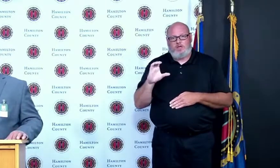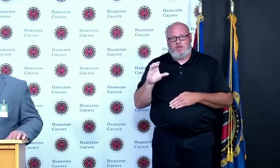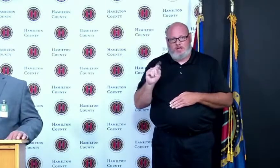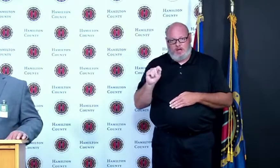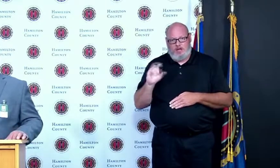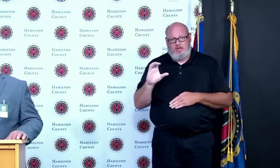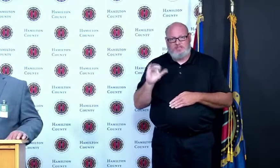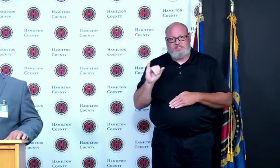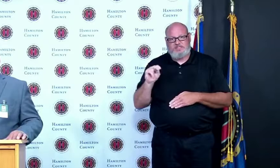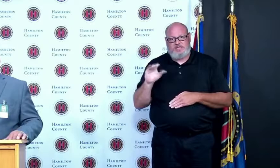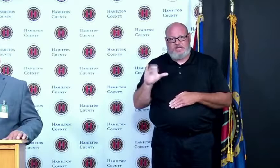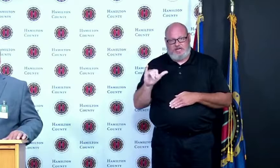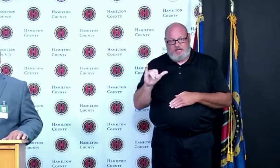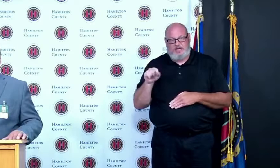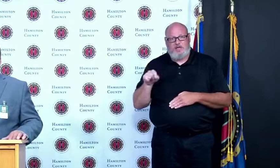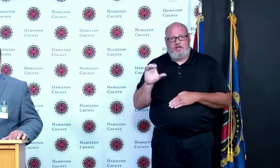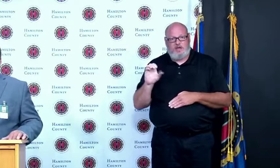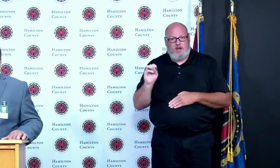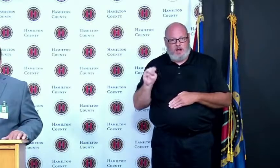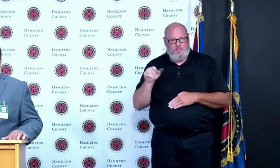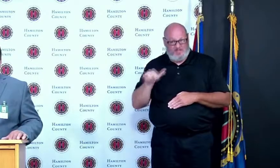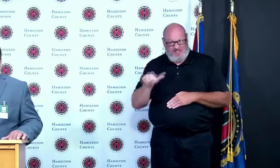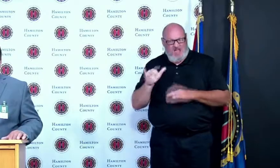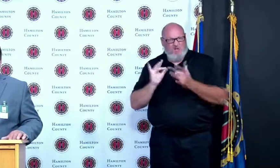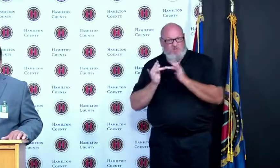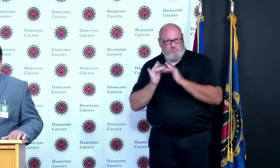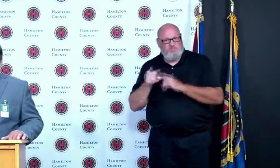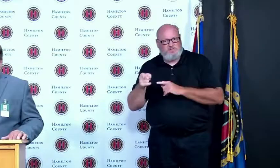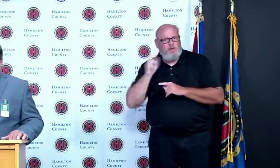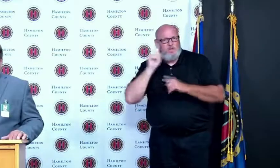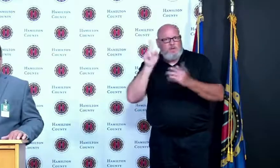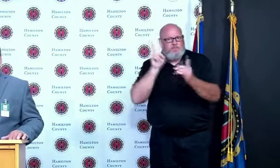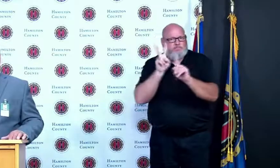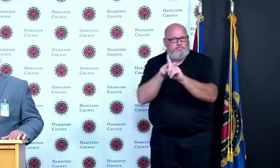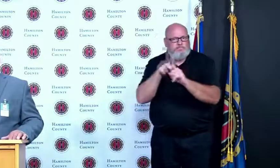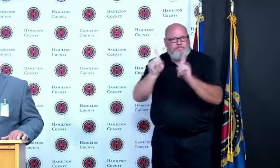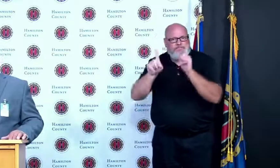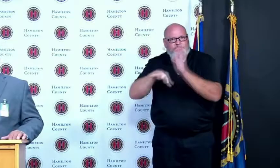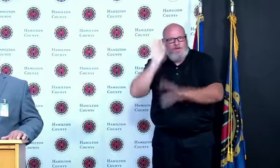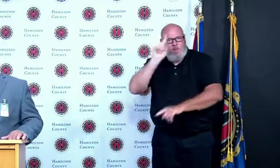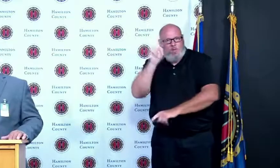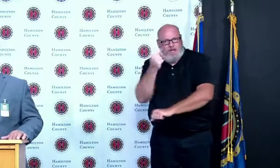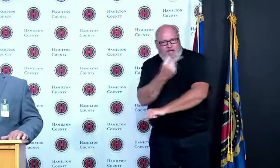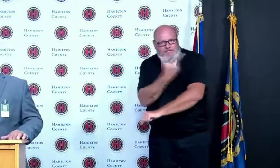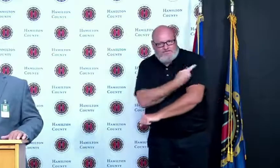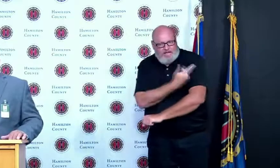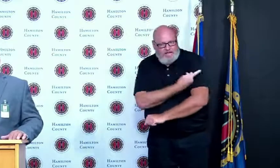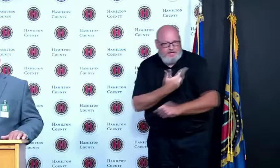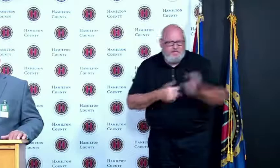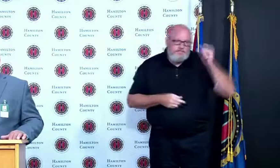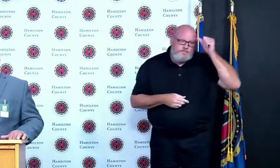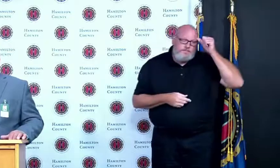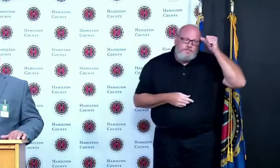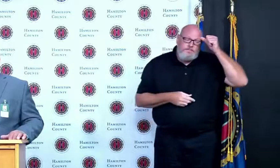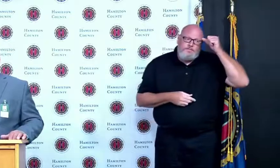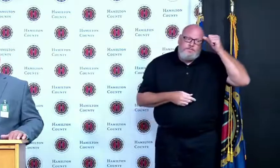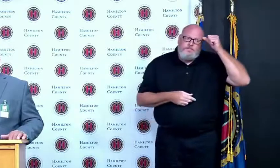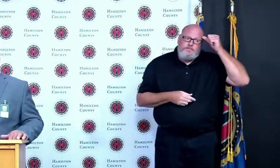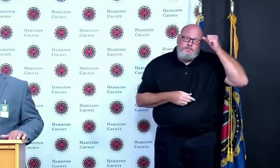walk-in appointments which is fantastic news also great news is that 8 out of 10 people